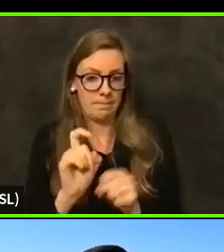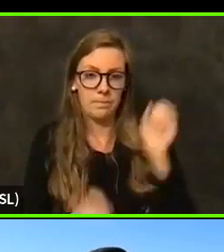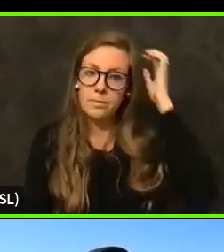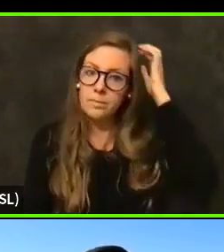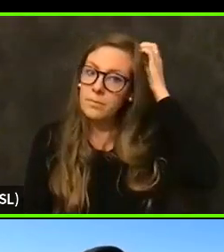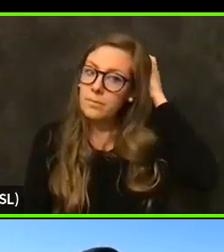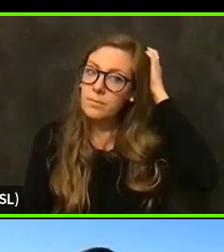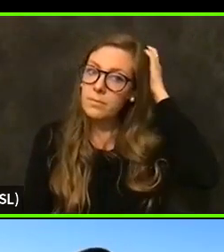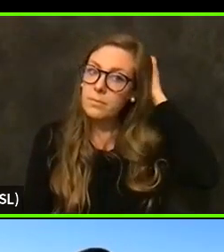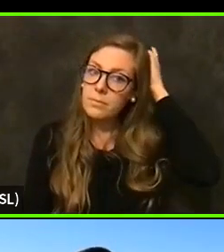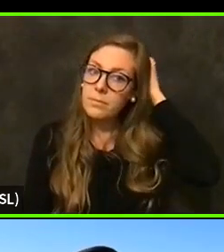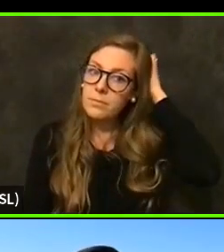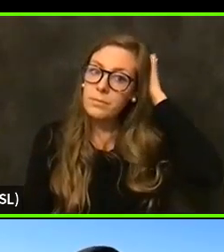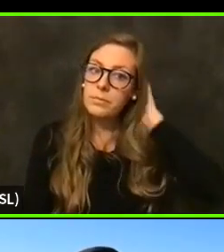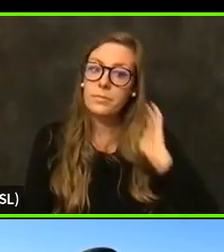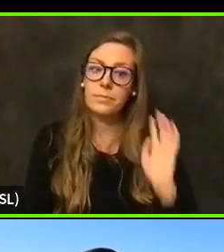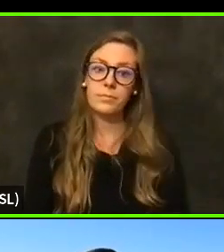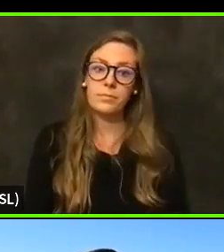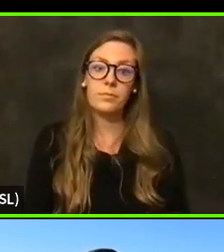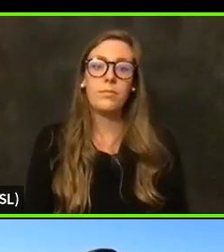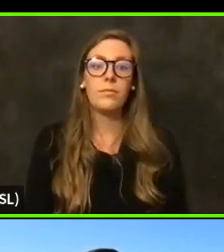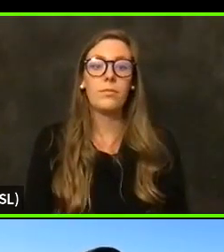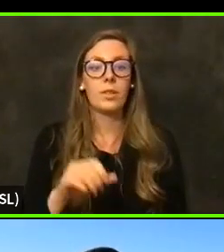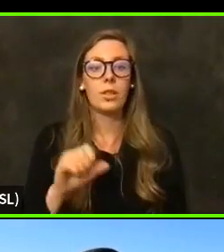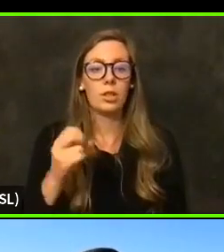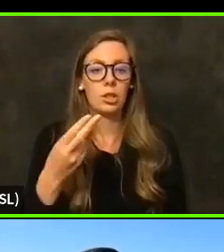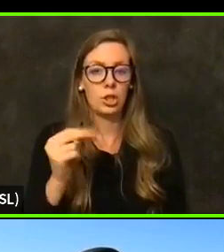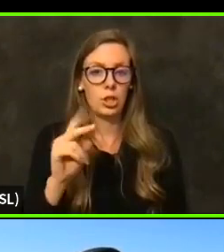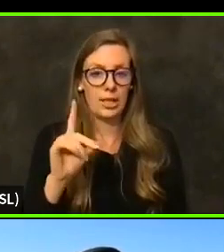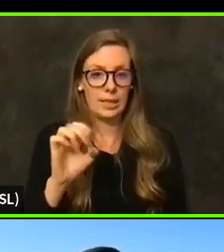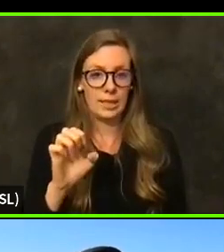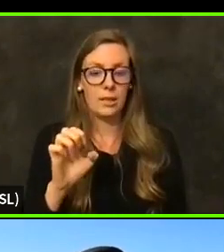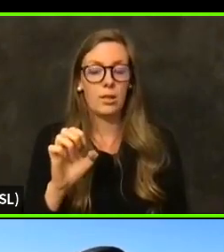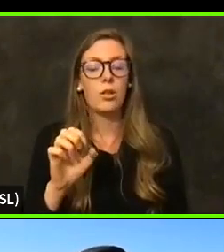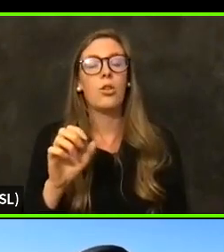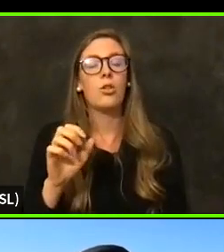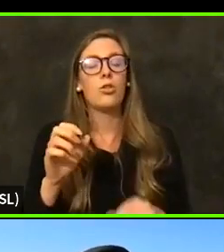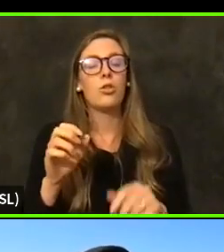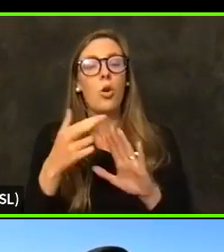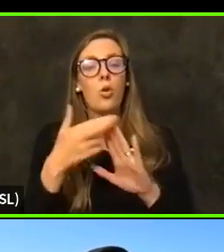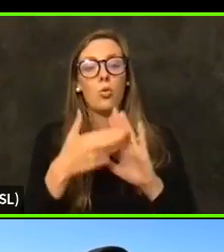So under rules of EOWA emergency use authorization,